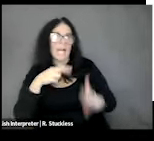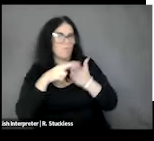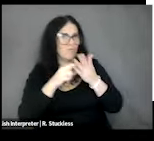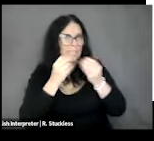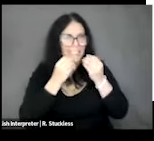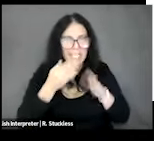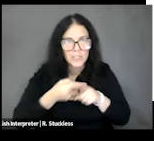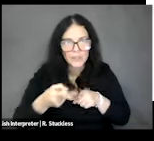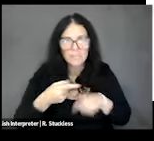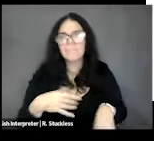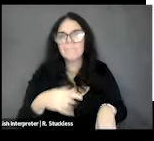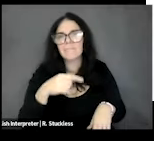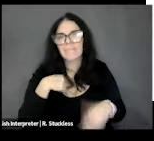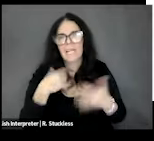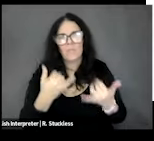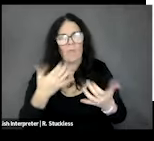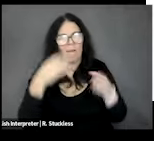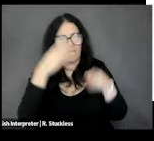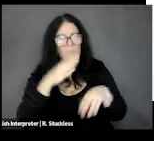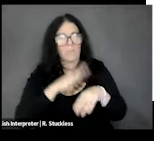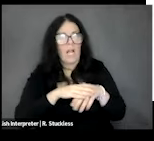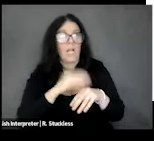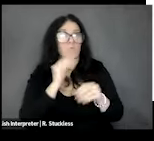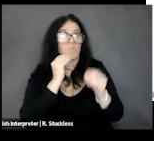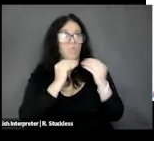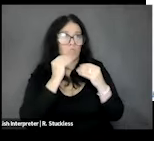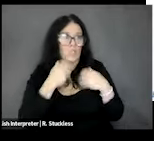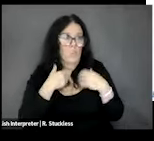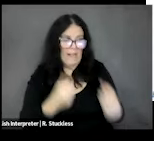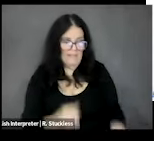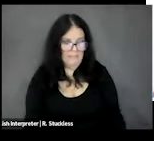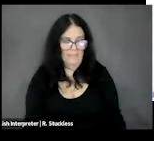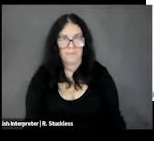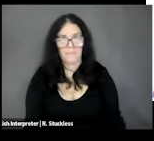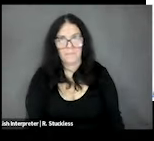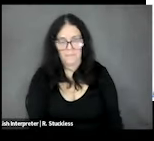and I wanted to focus today on nutrition and wellness.